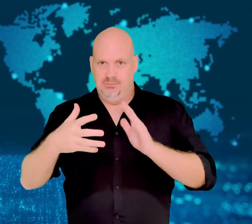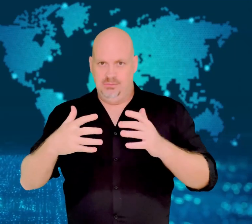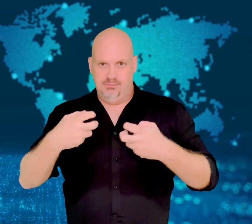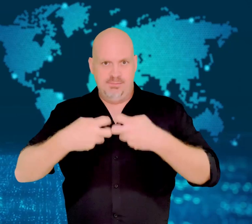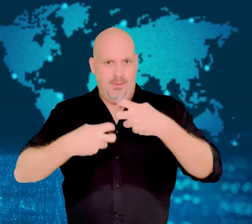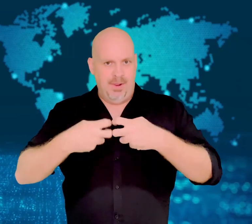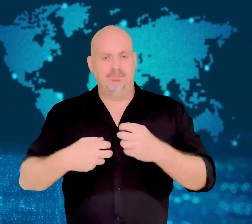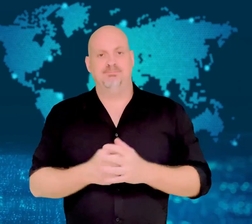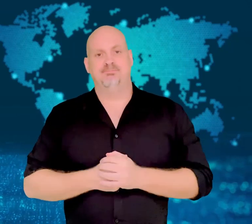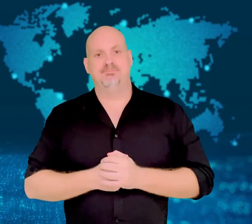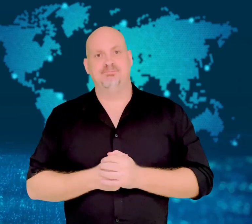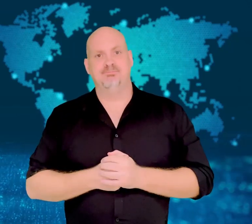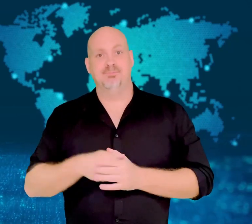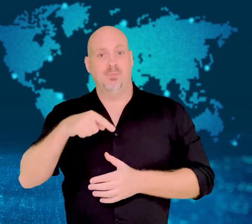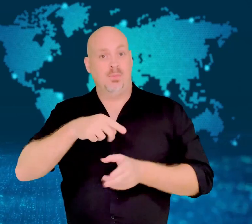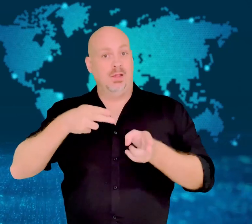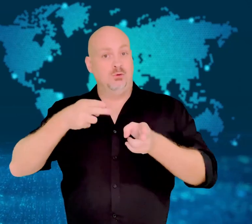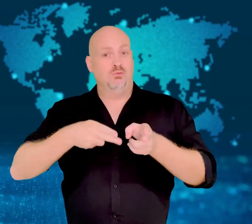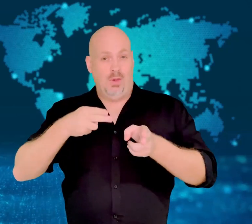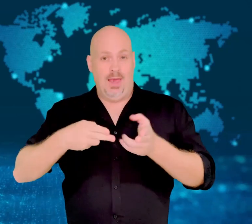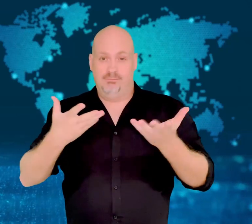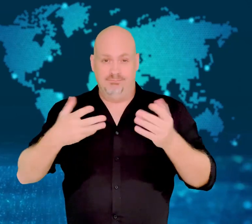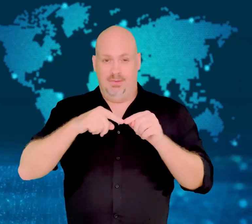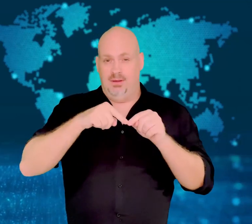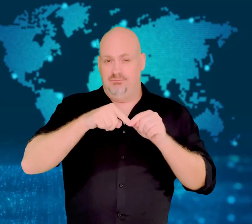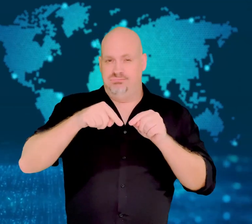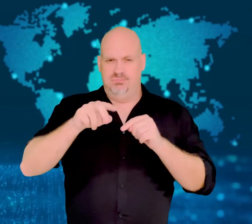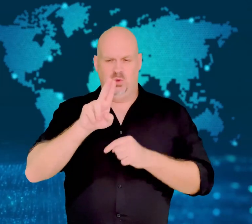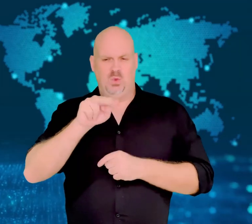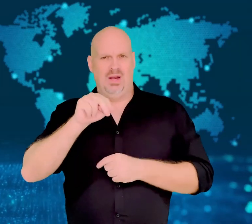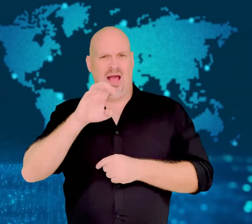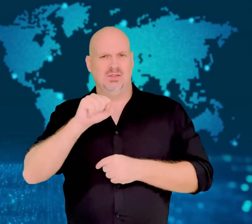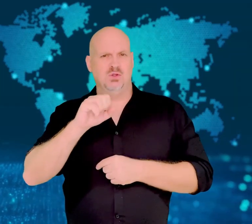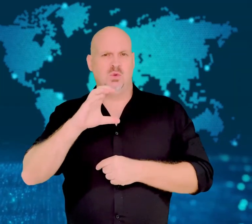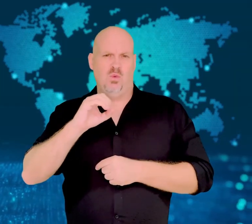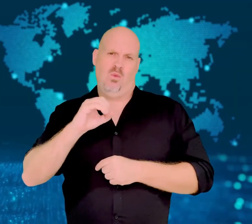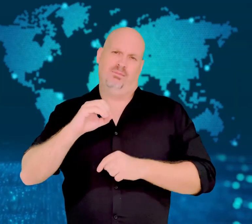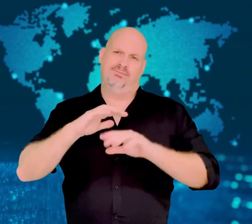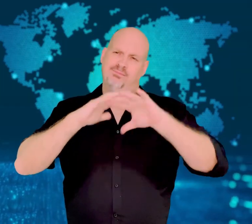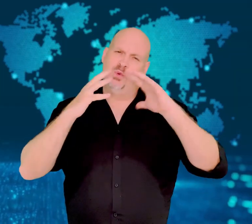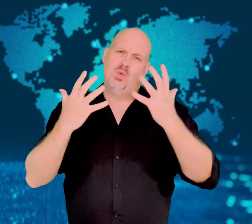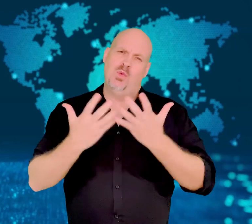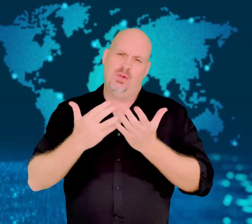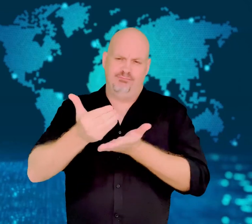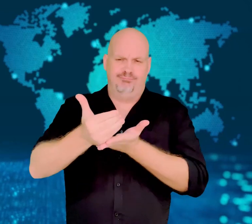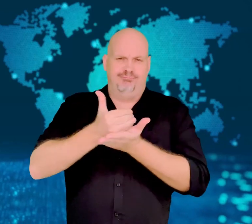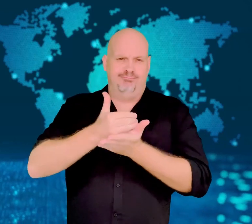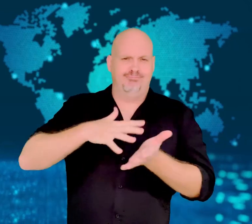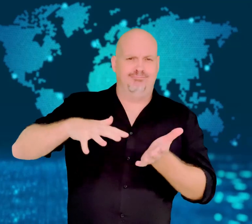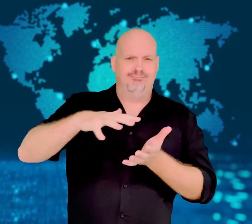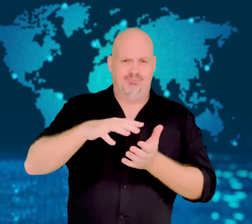The train traveled along the UNESCO World Heritage Albula/Bernina route